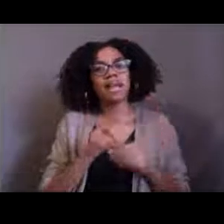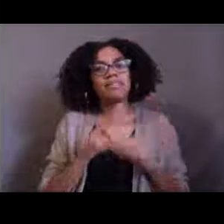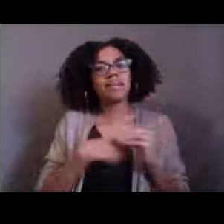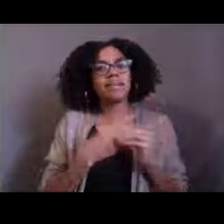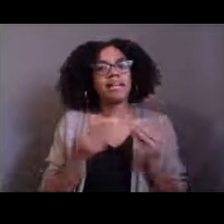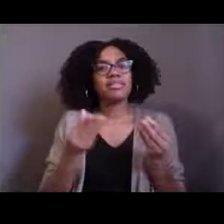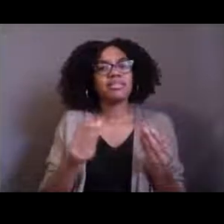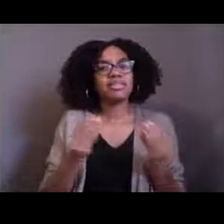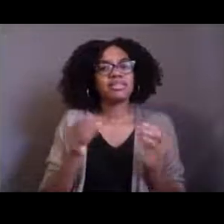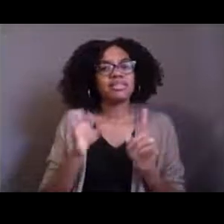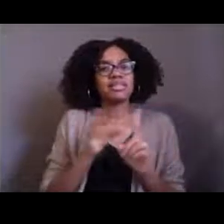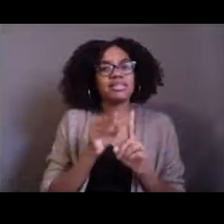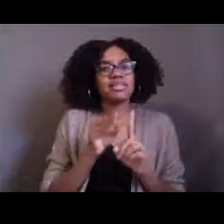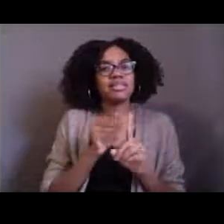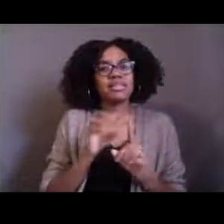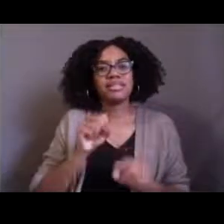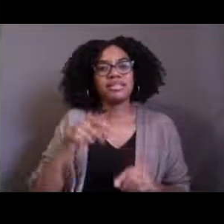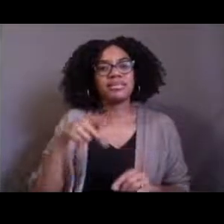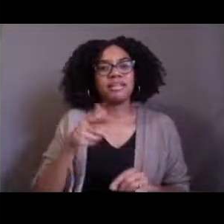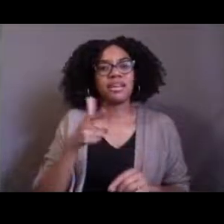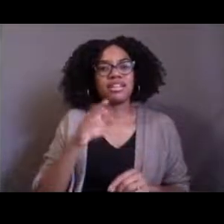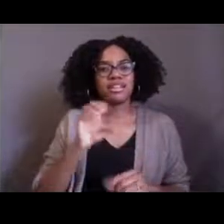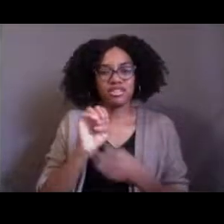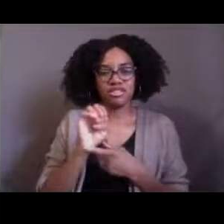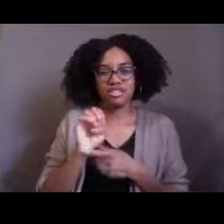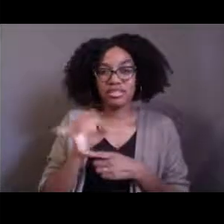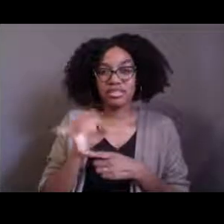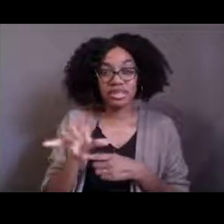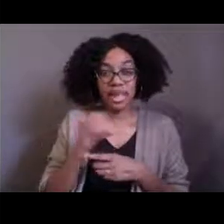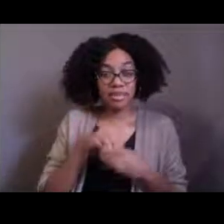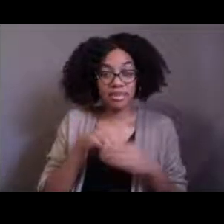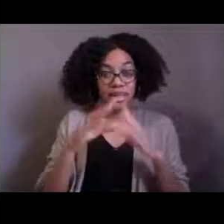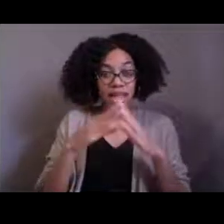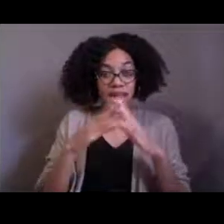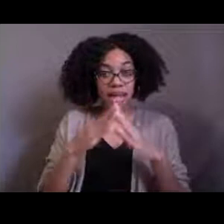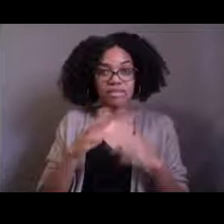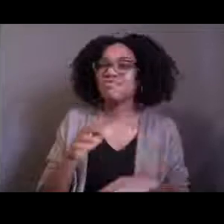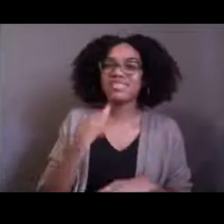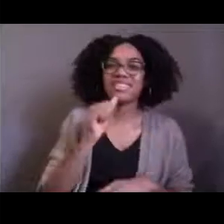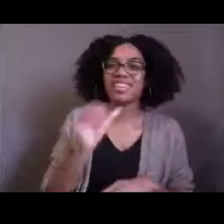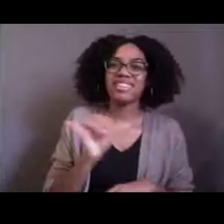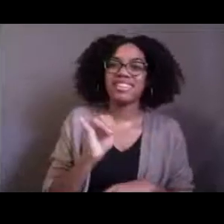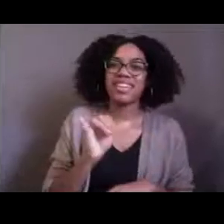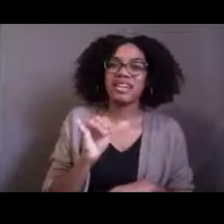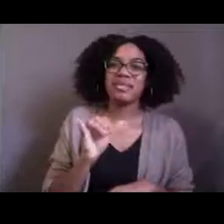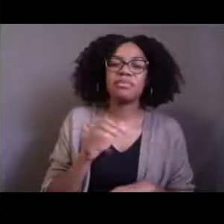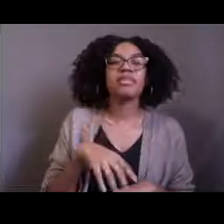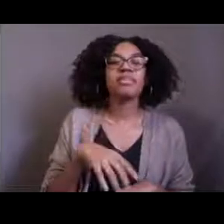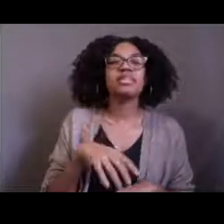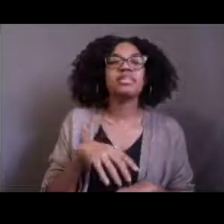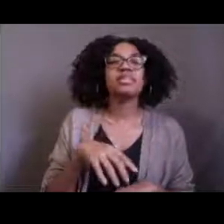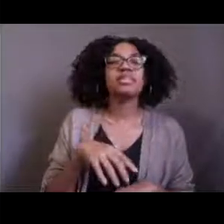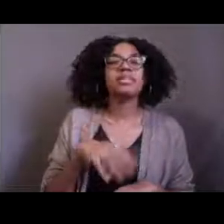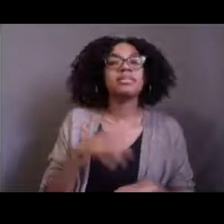in our house. They're not the same, they're closely related but they're not the same. Those ones that we have in the deep sea,